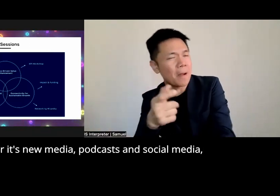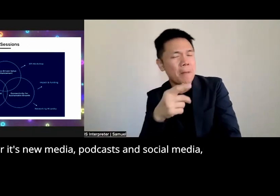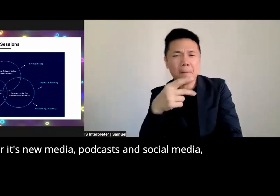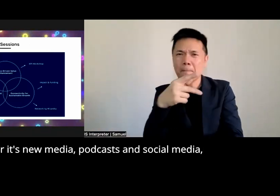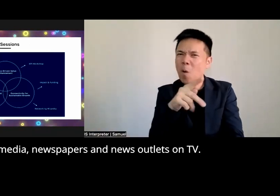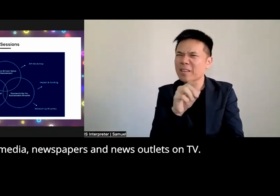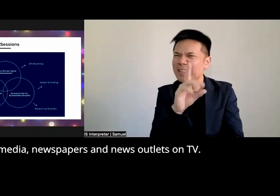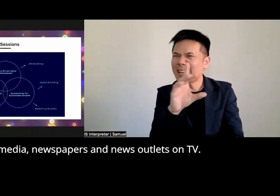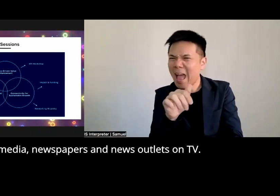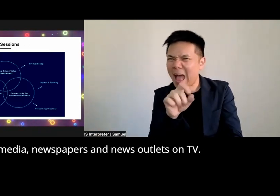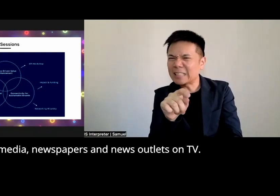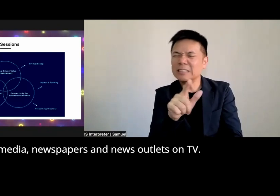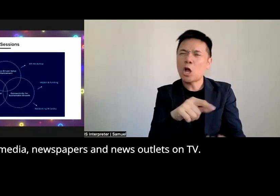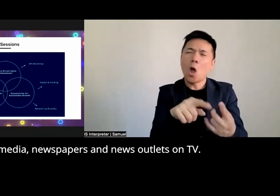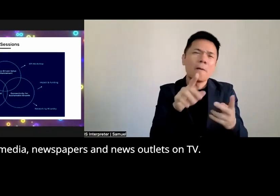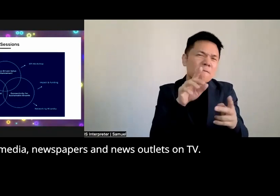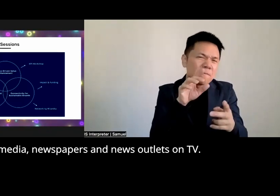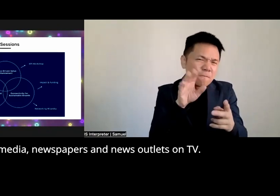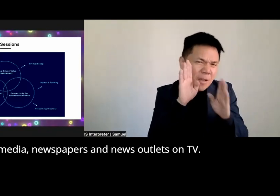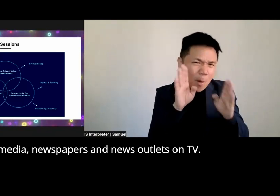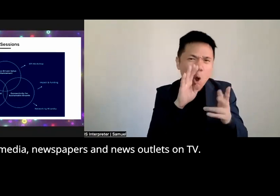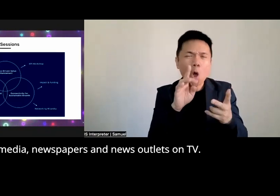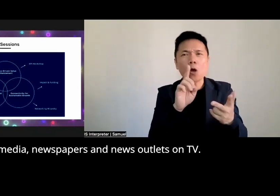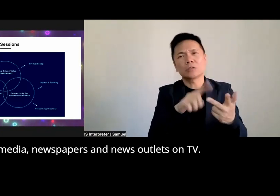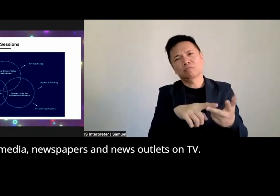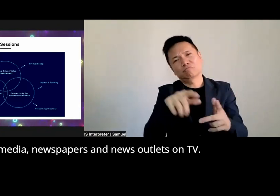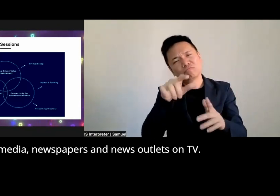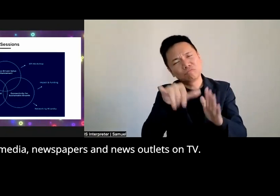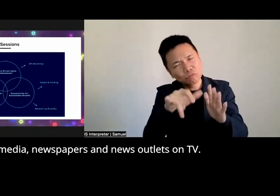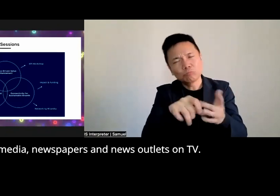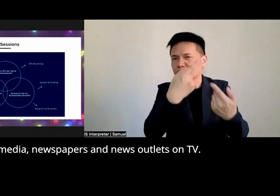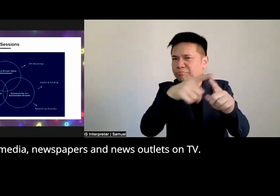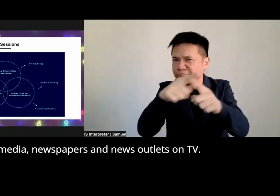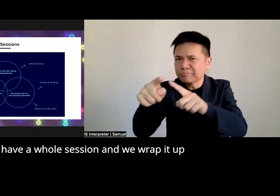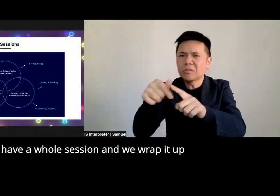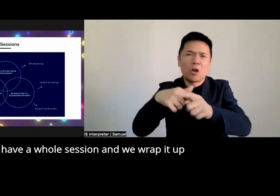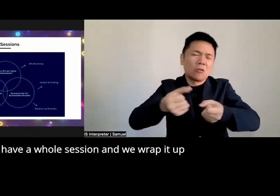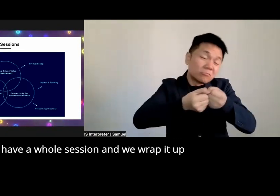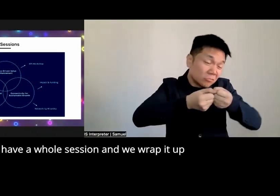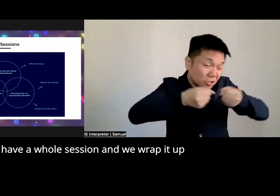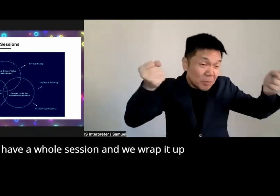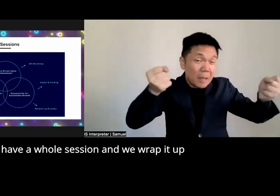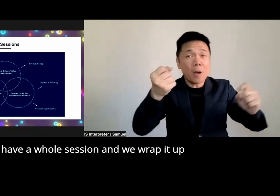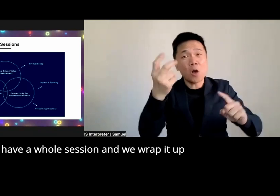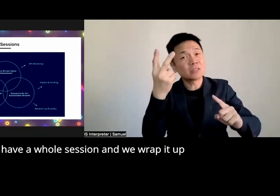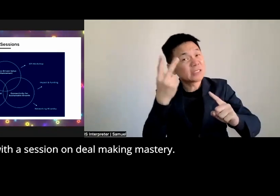media or old Media newspapers and news outlets on TV we have a whole session we wrap it up with